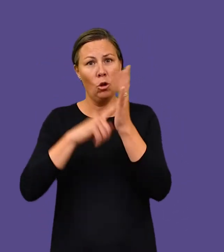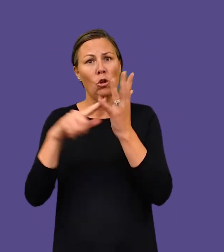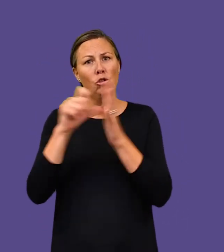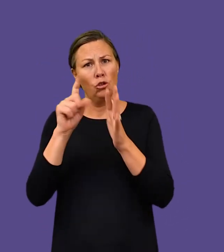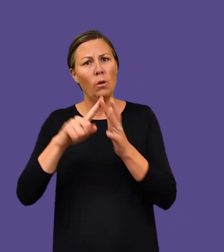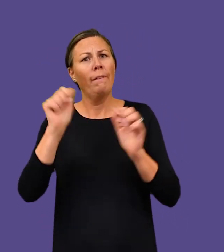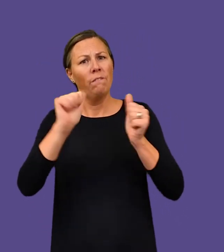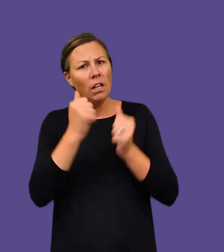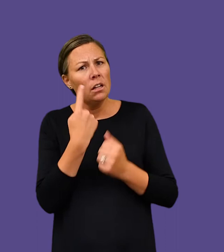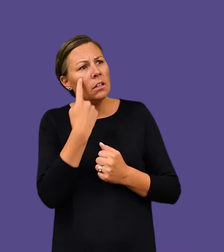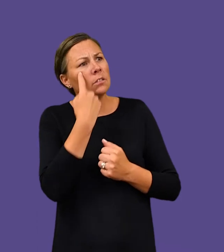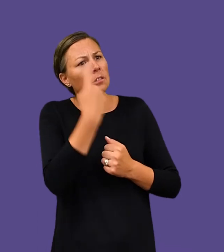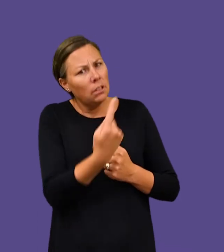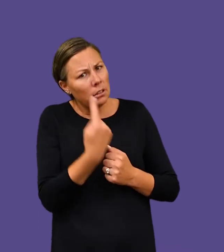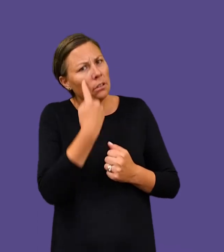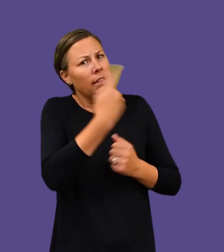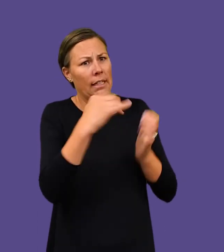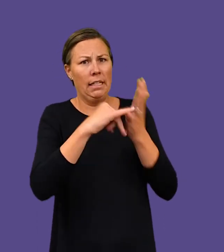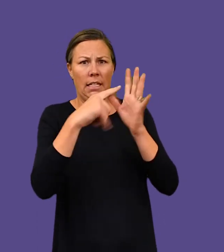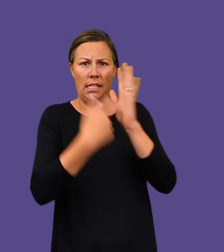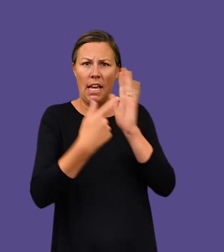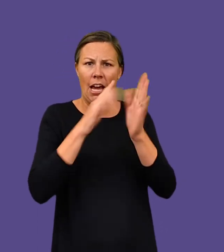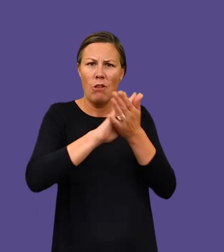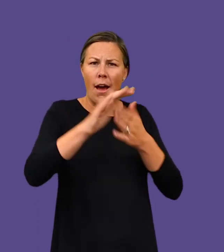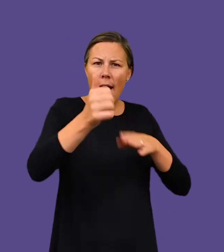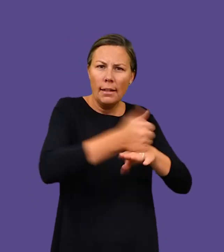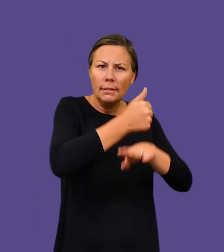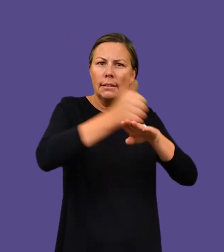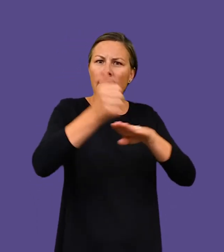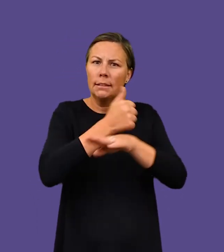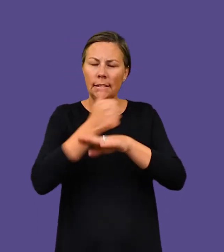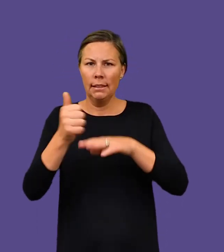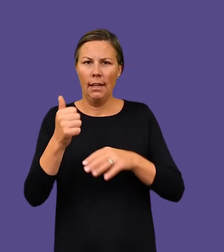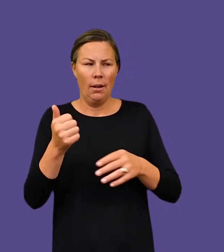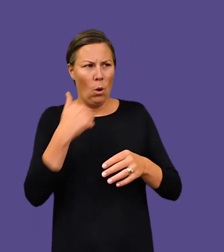‘I have seen Sarah in a variety of theatre productions, each time witnessing